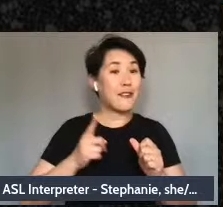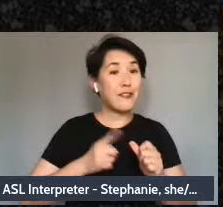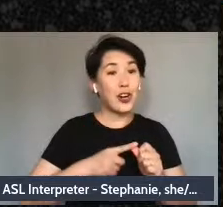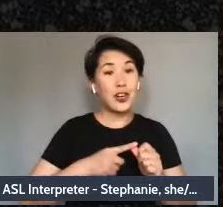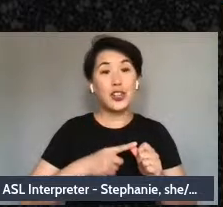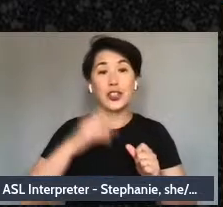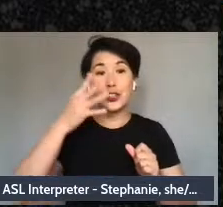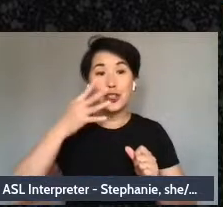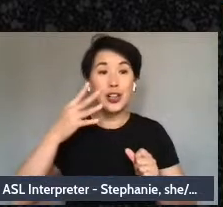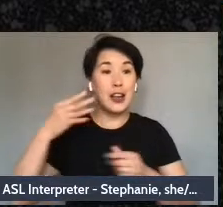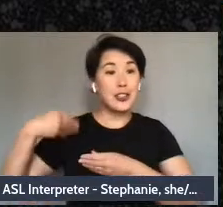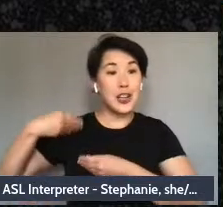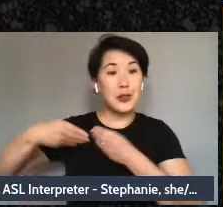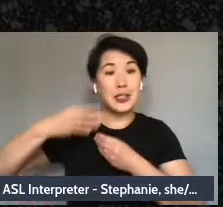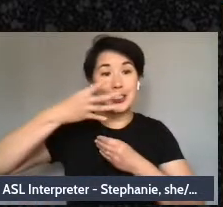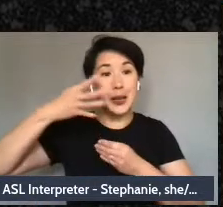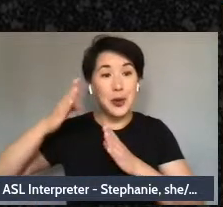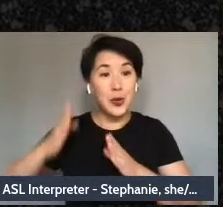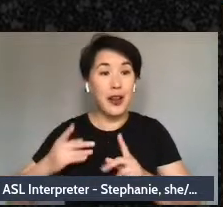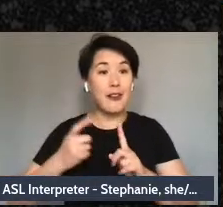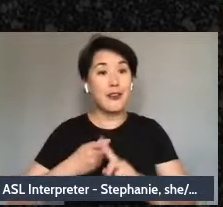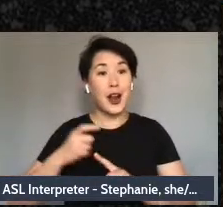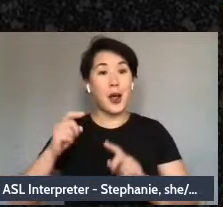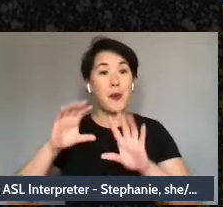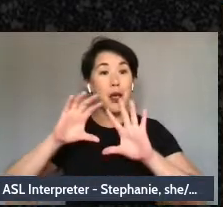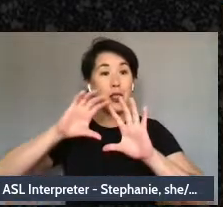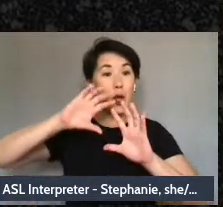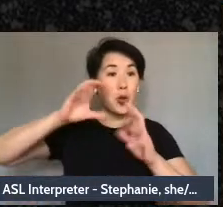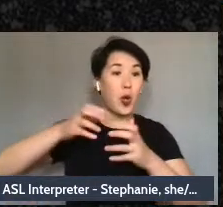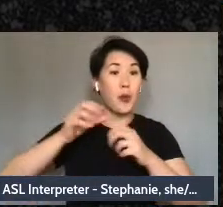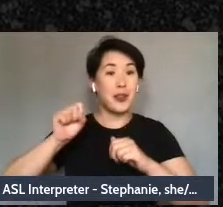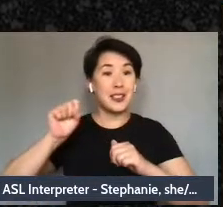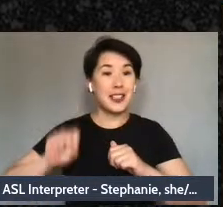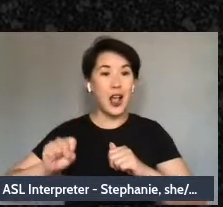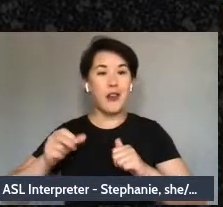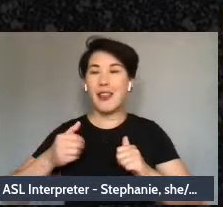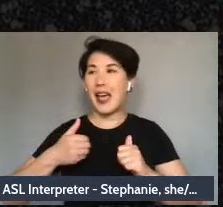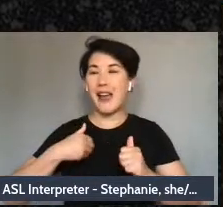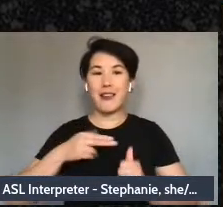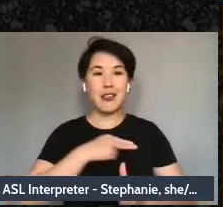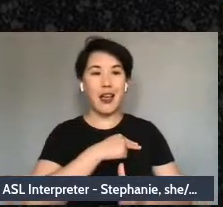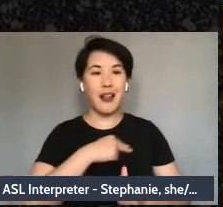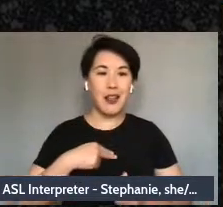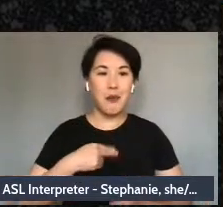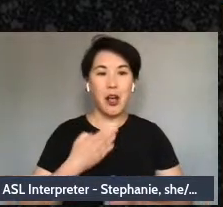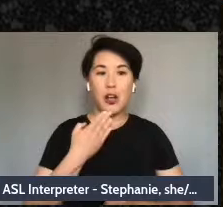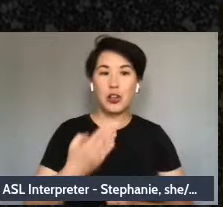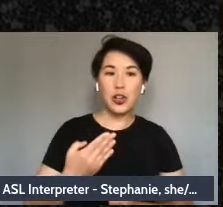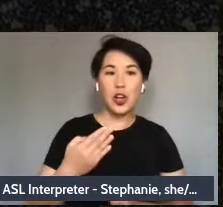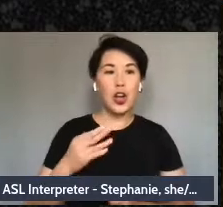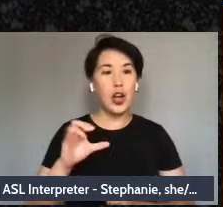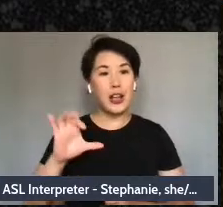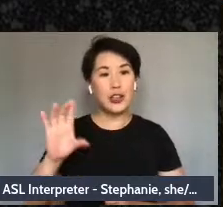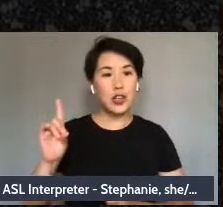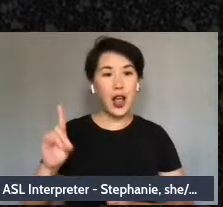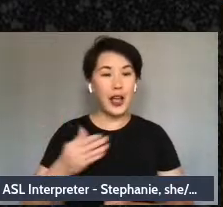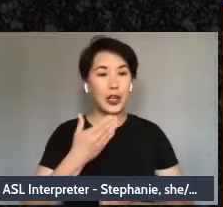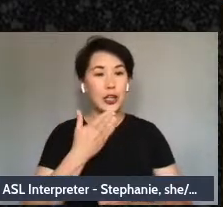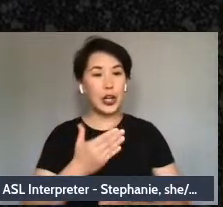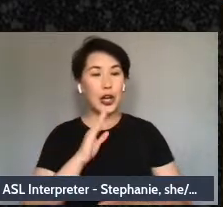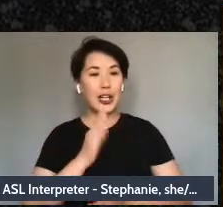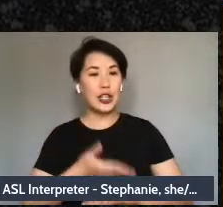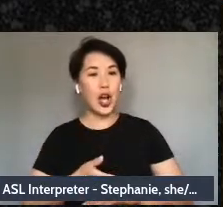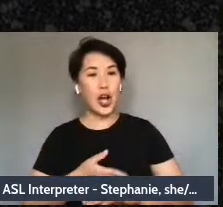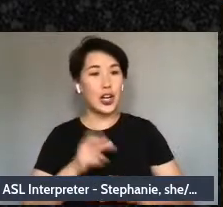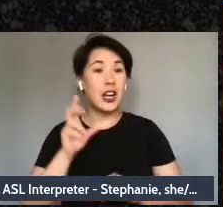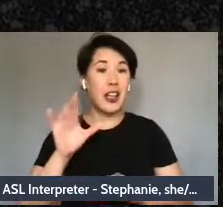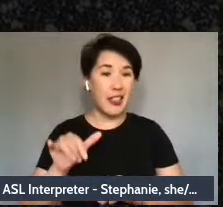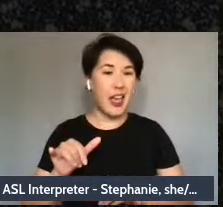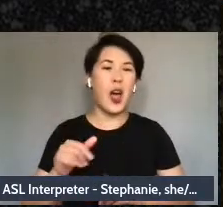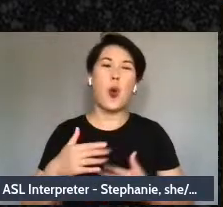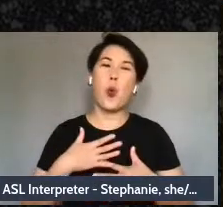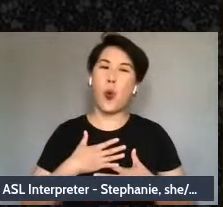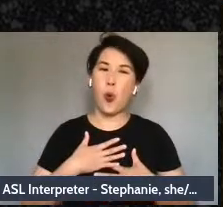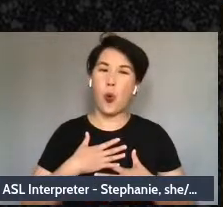definitely having the good child good daughter resonating with that comment.